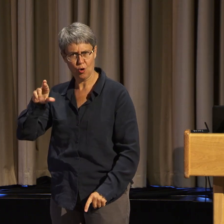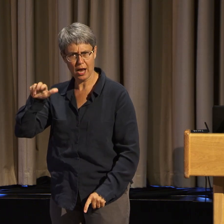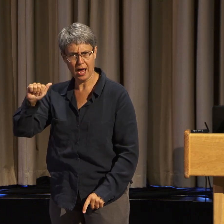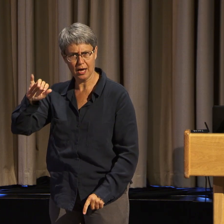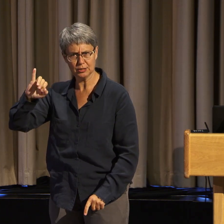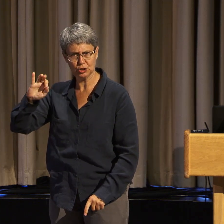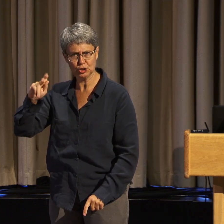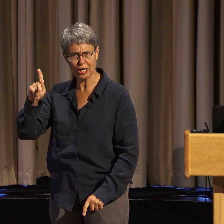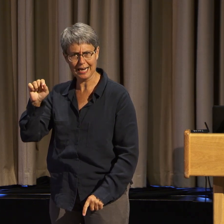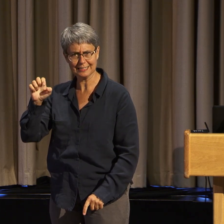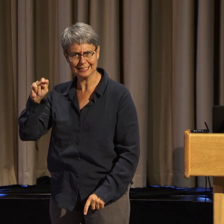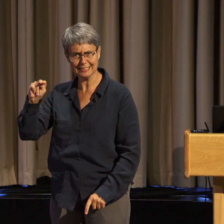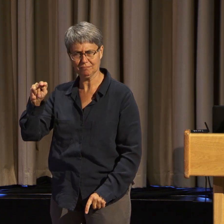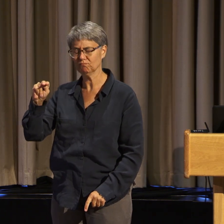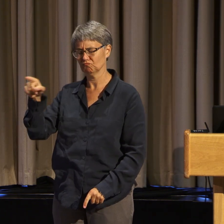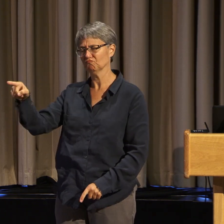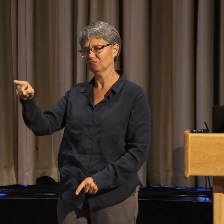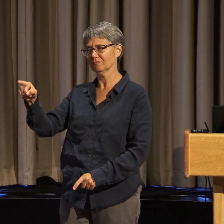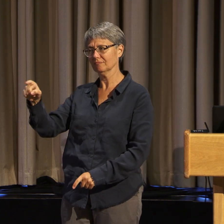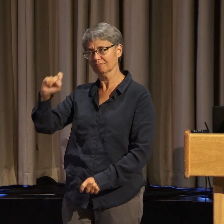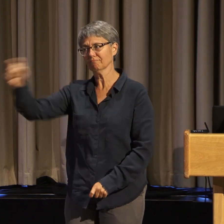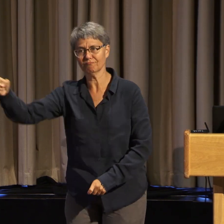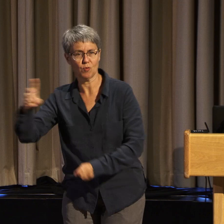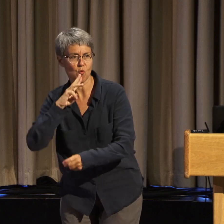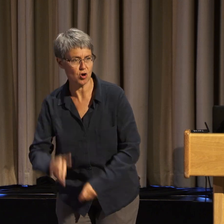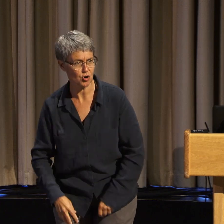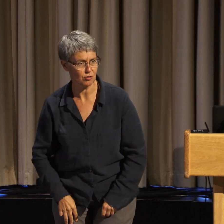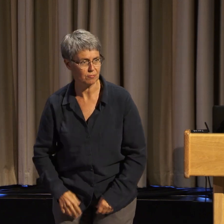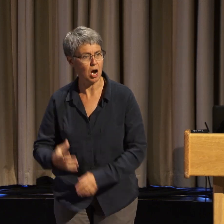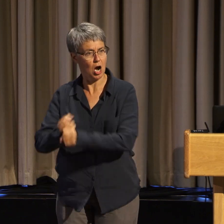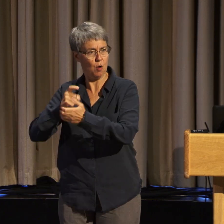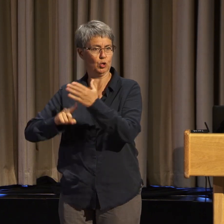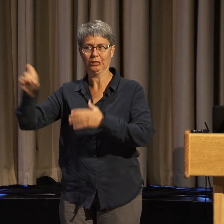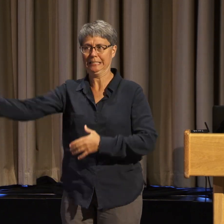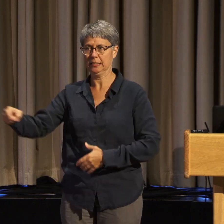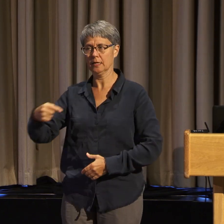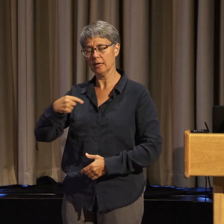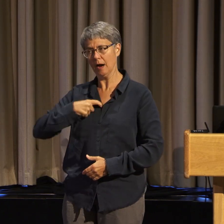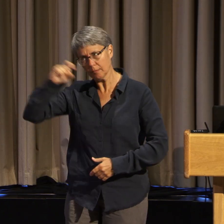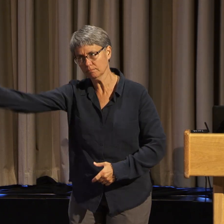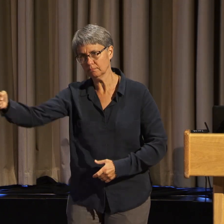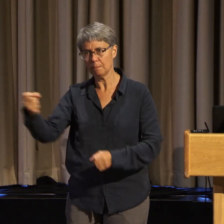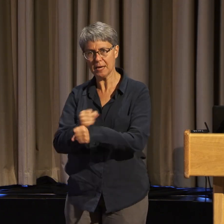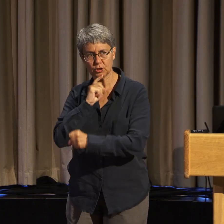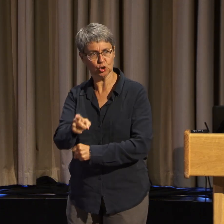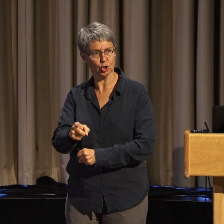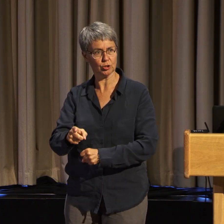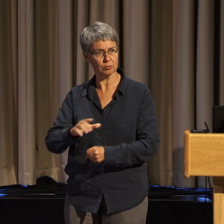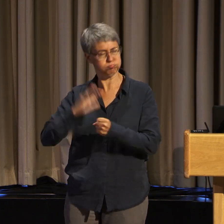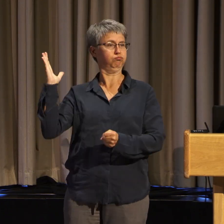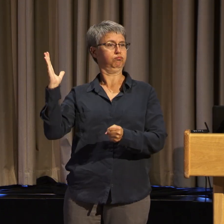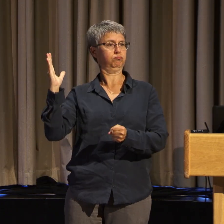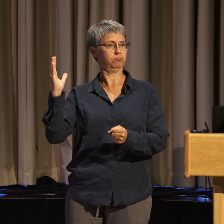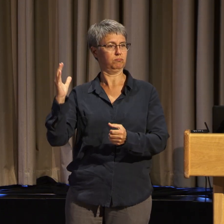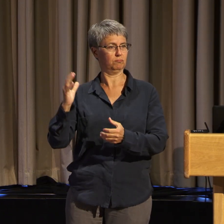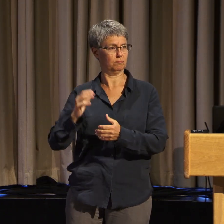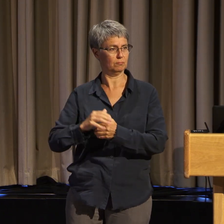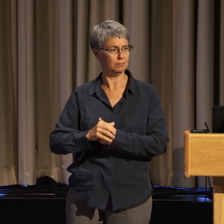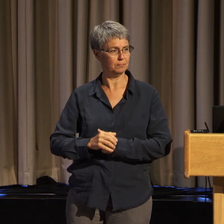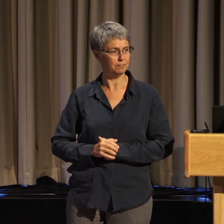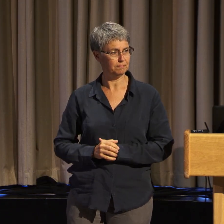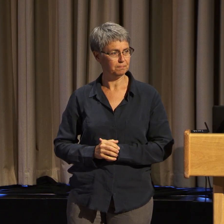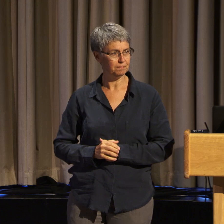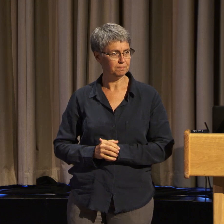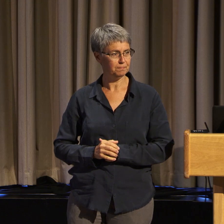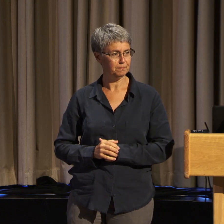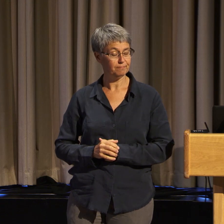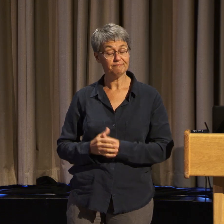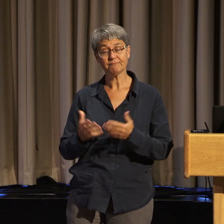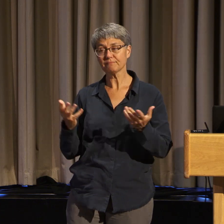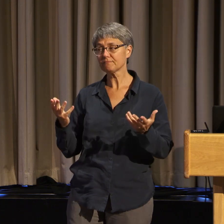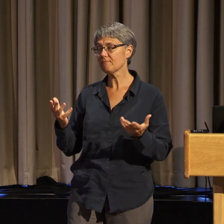And so I began to notice that leadership in ADAPT